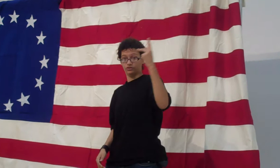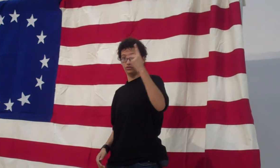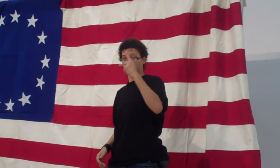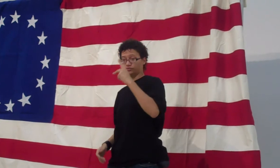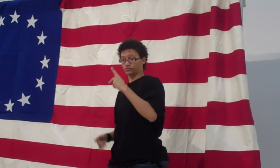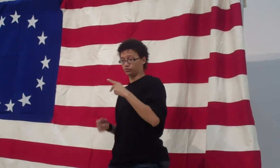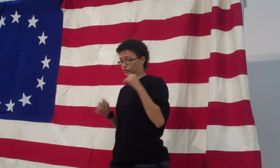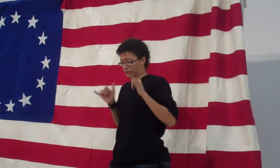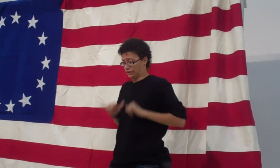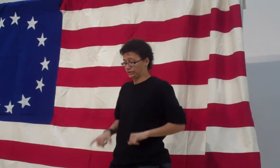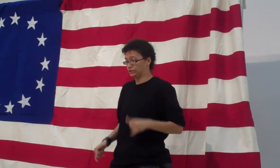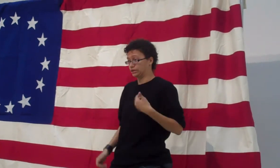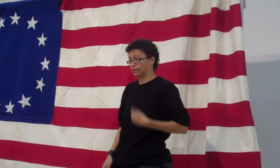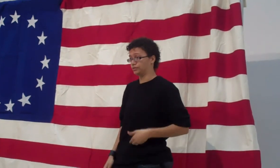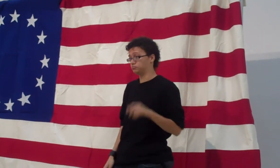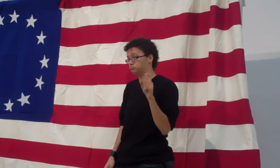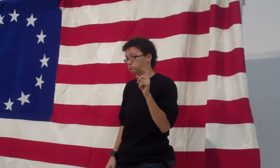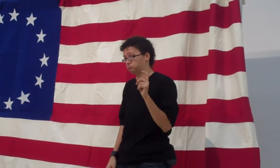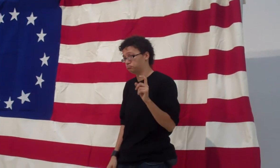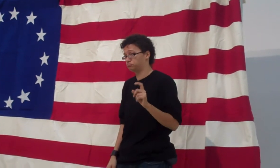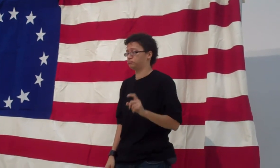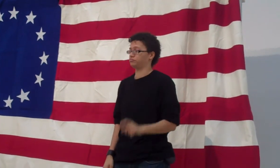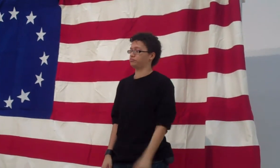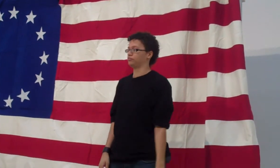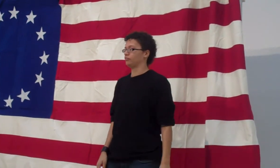If I ever return back would I still be the same?